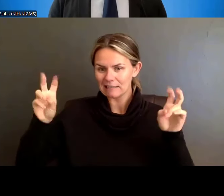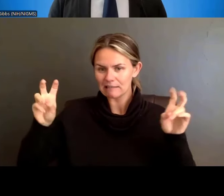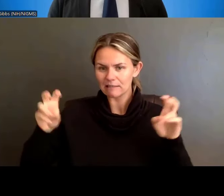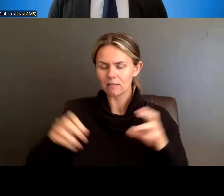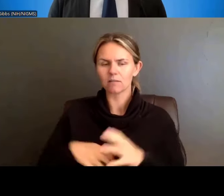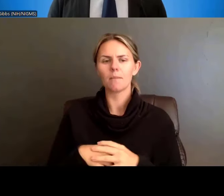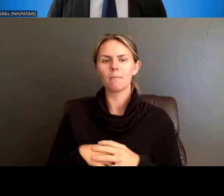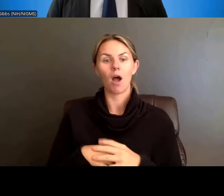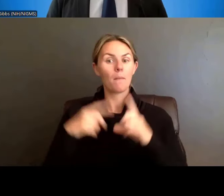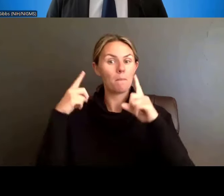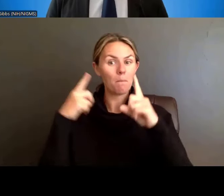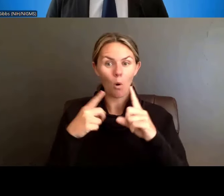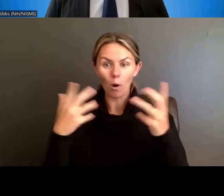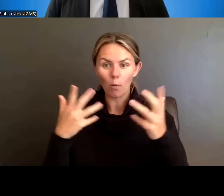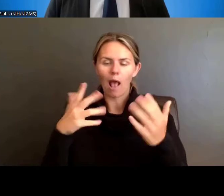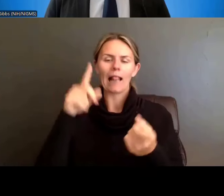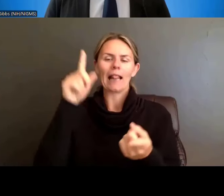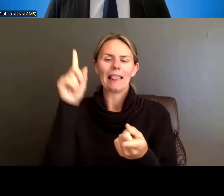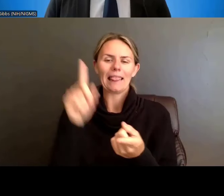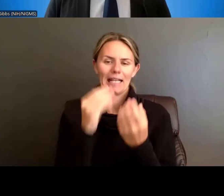is what we're asking you to fill in.